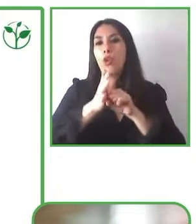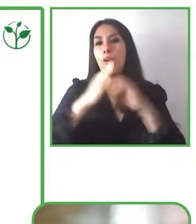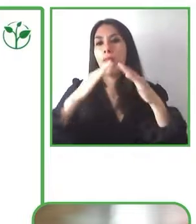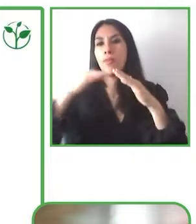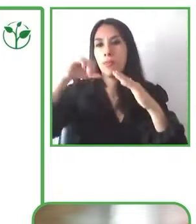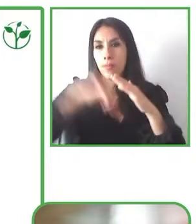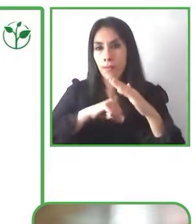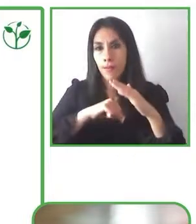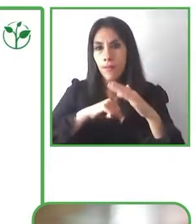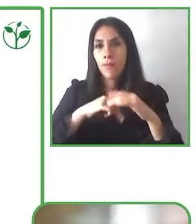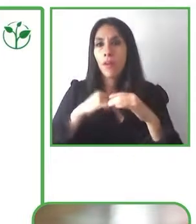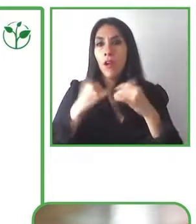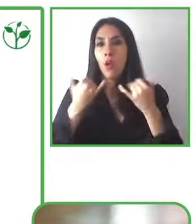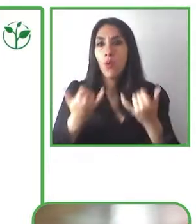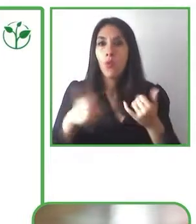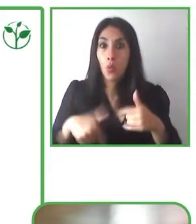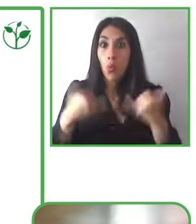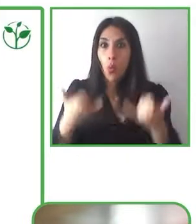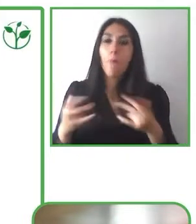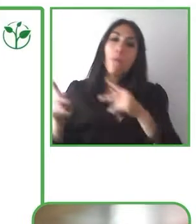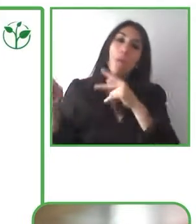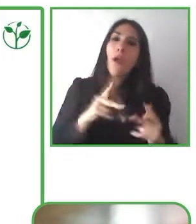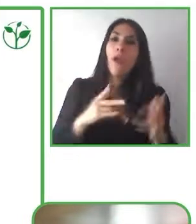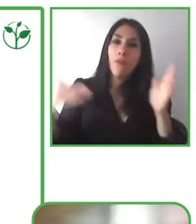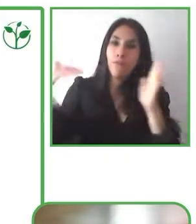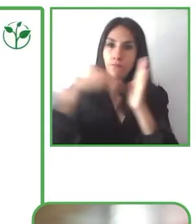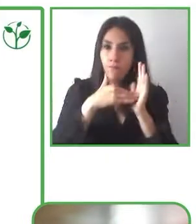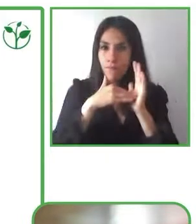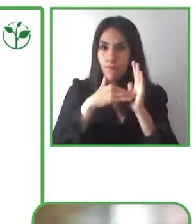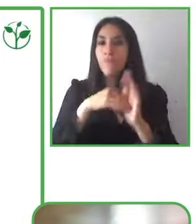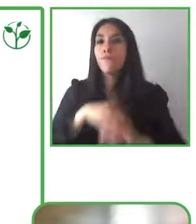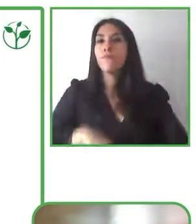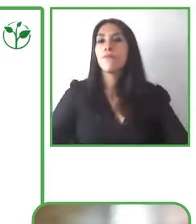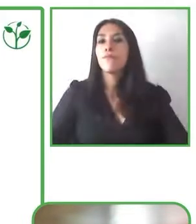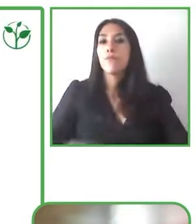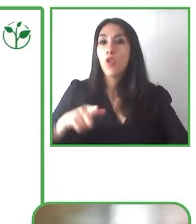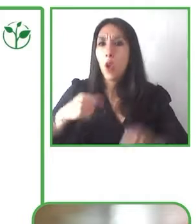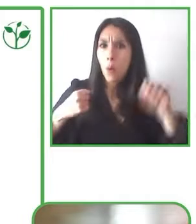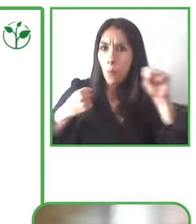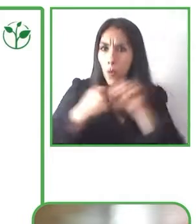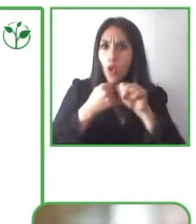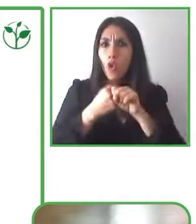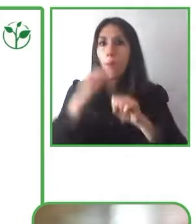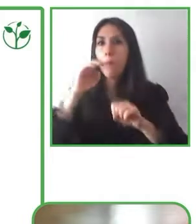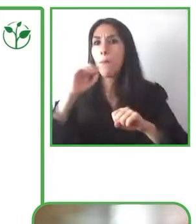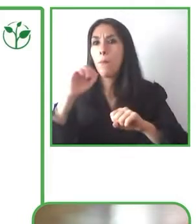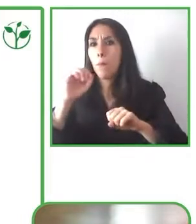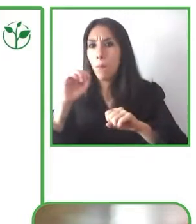We have worked with several different public and private sector organizations